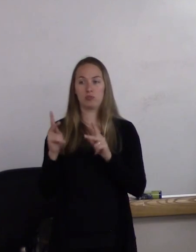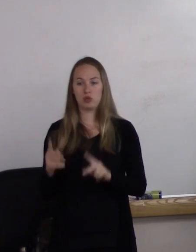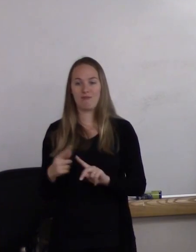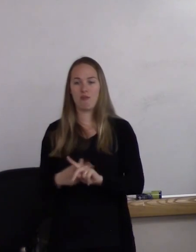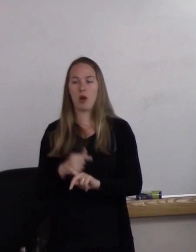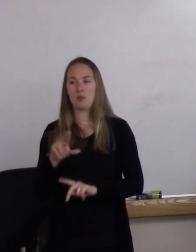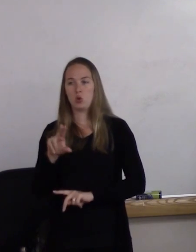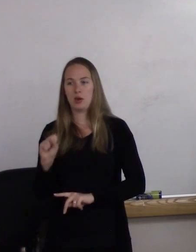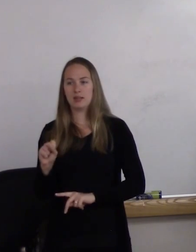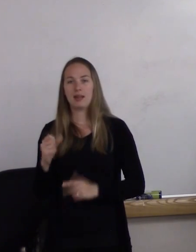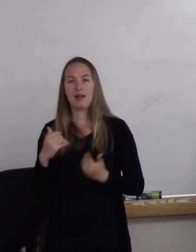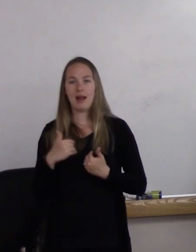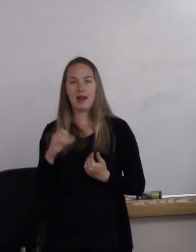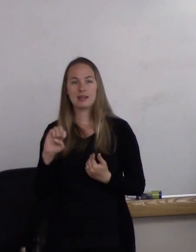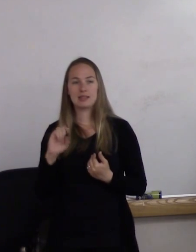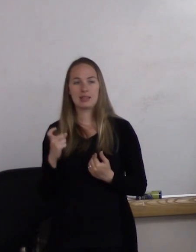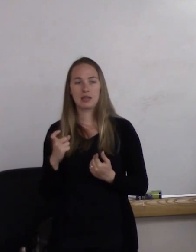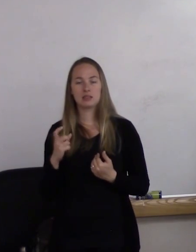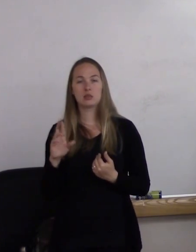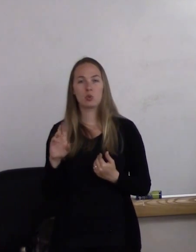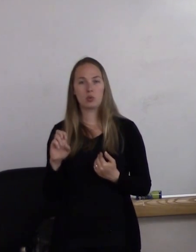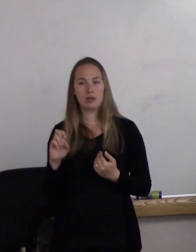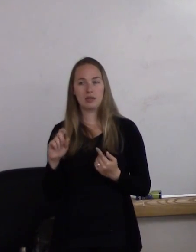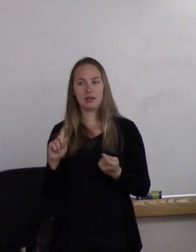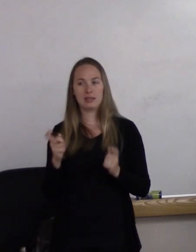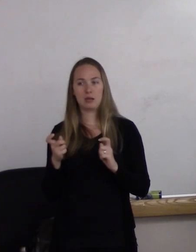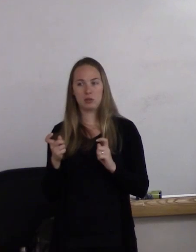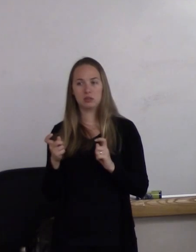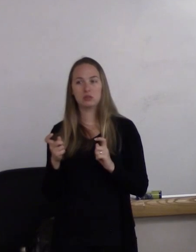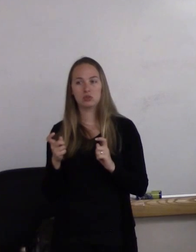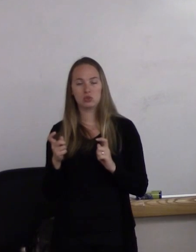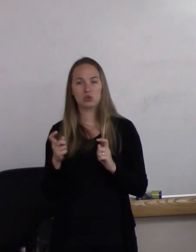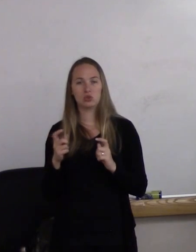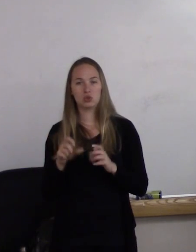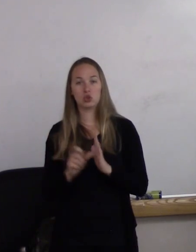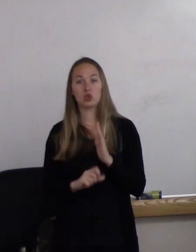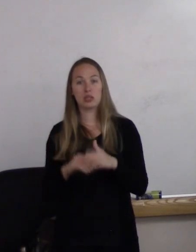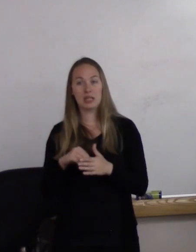that had sex reassignment surgery in Europe, and I believe Christine Jorgensen